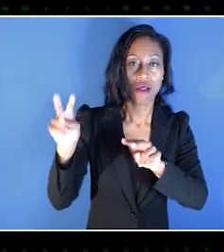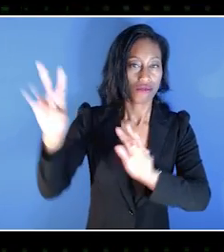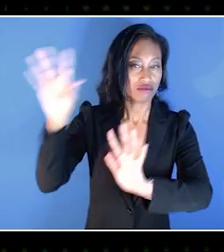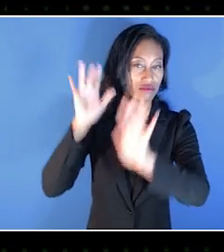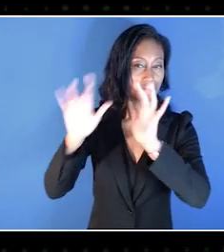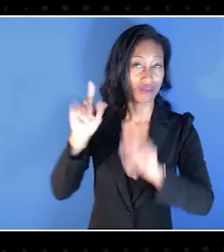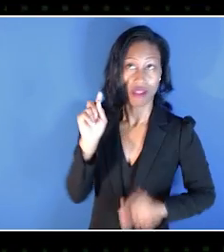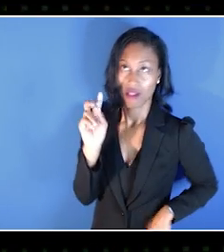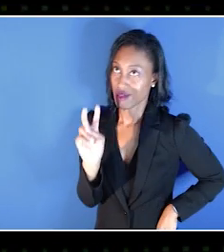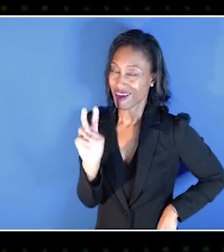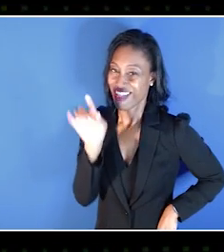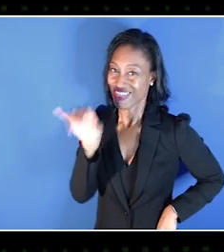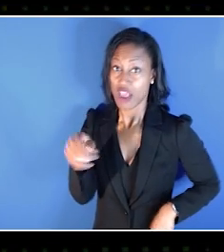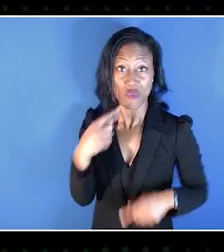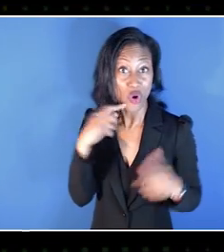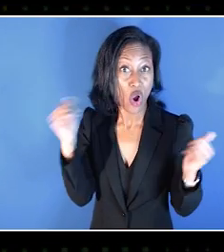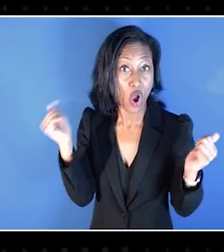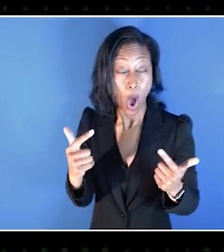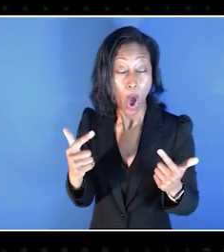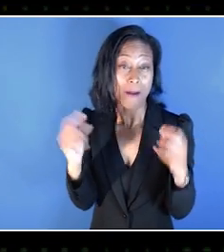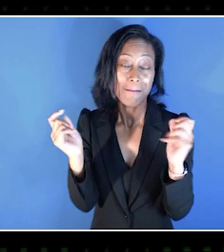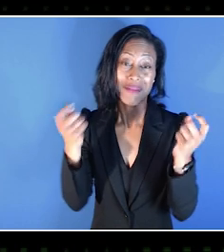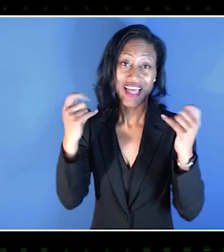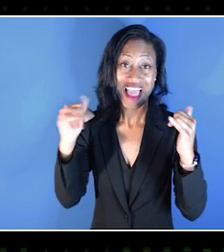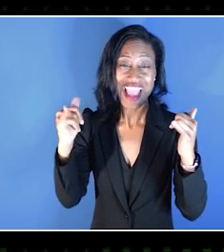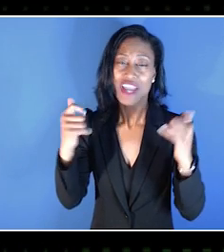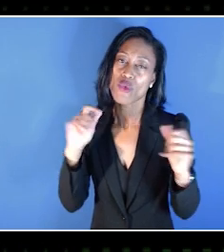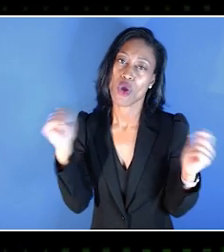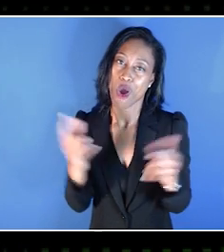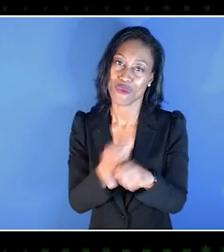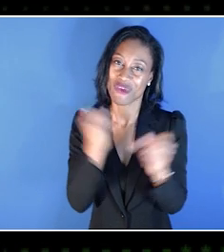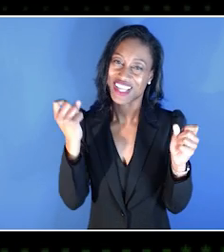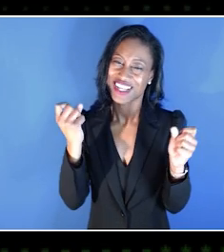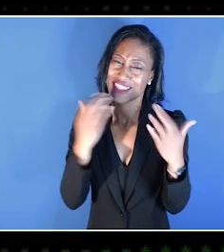When everyone can play, we all win. Thank you so much for watching.